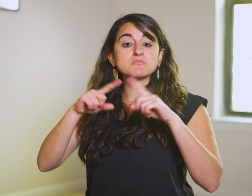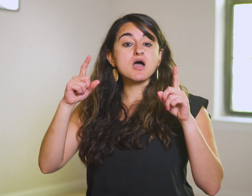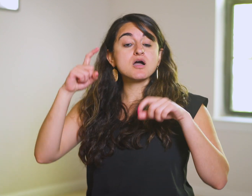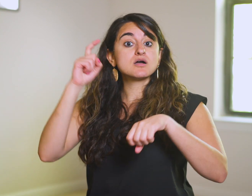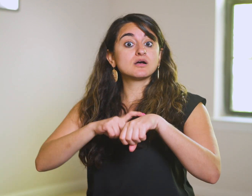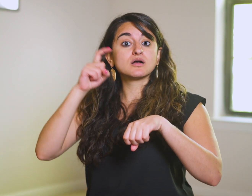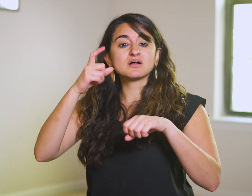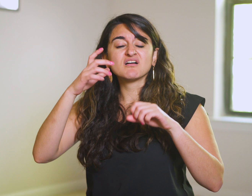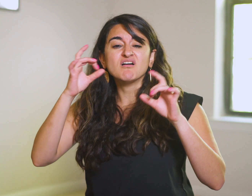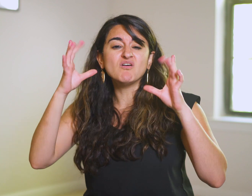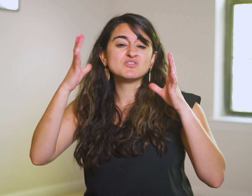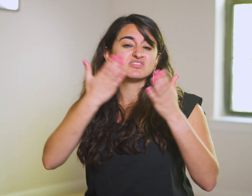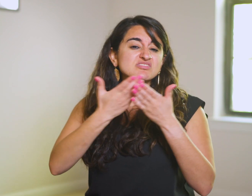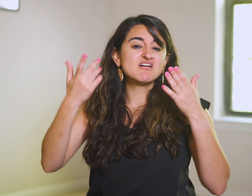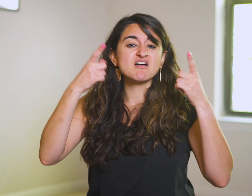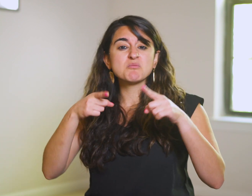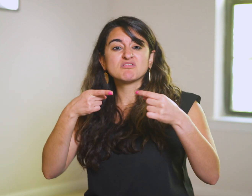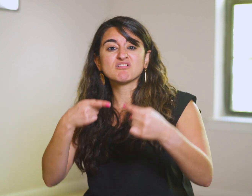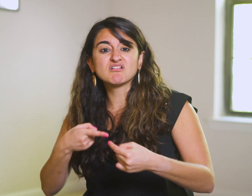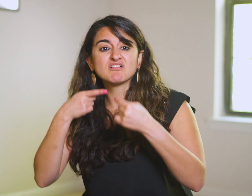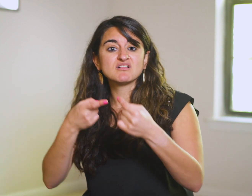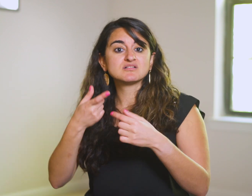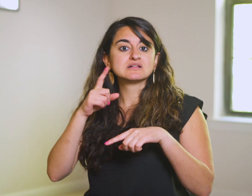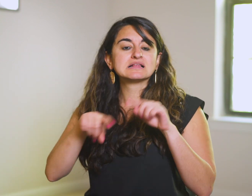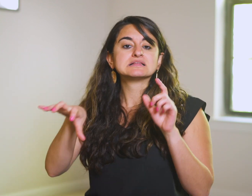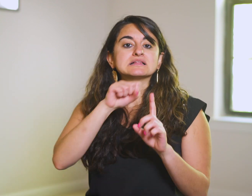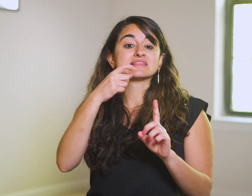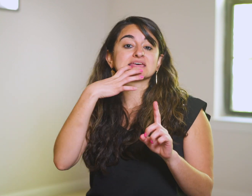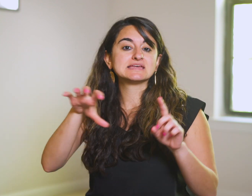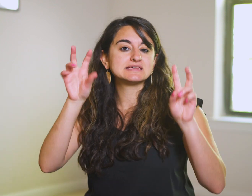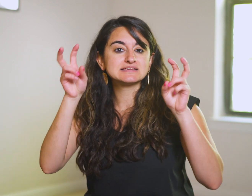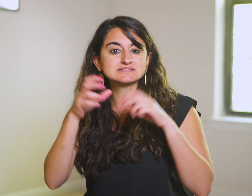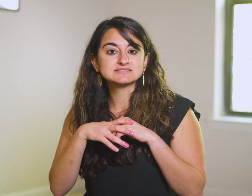but when tough times come, the plant can’t take the heat.